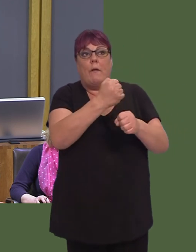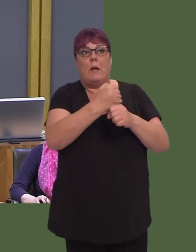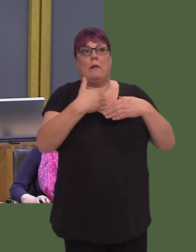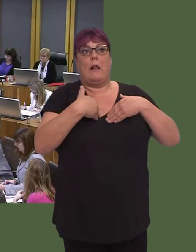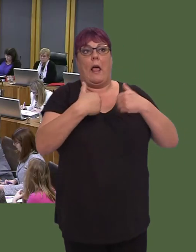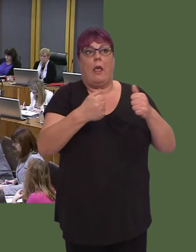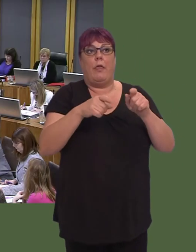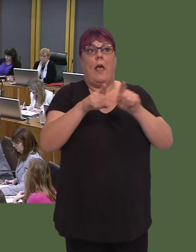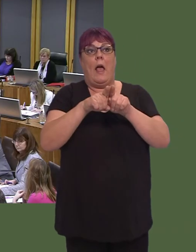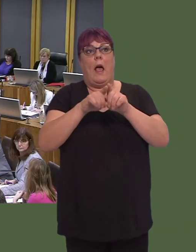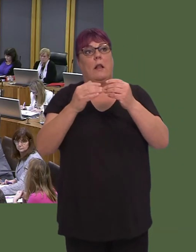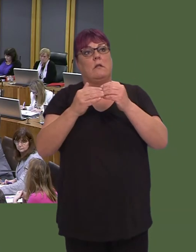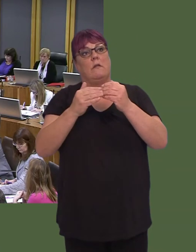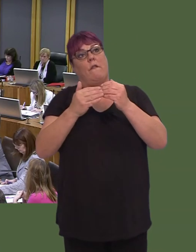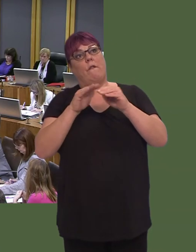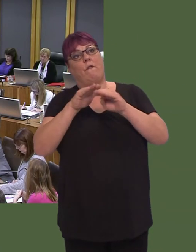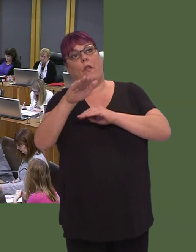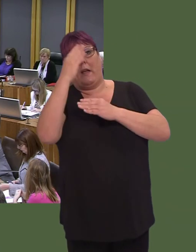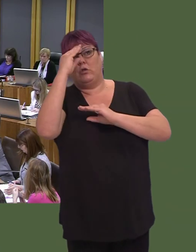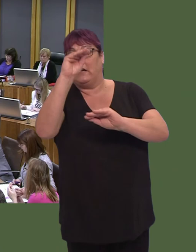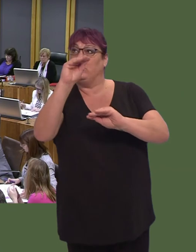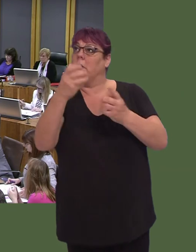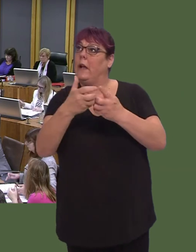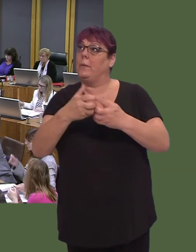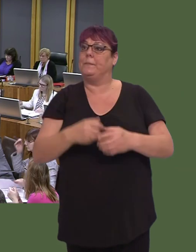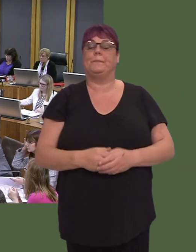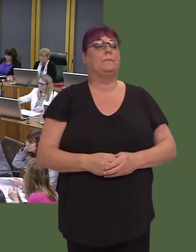Carwyn Jones AM: Well, we've got a strong push on this across the public sector: in